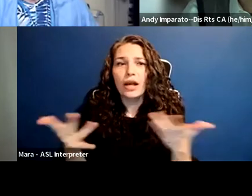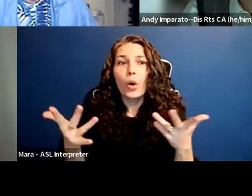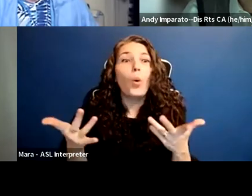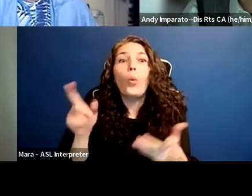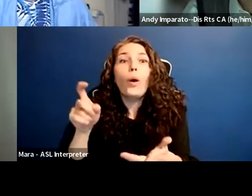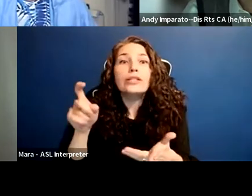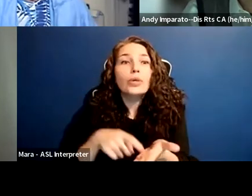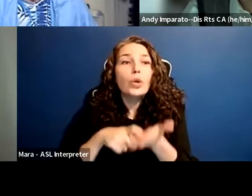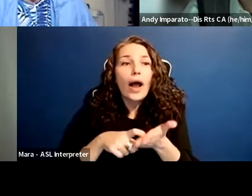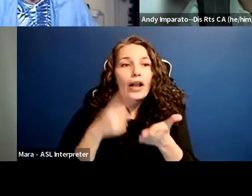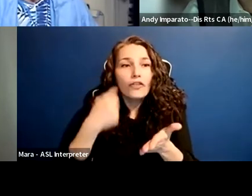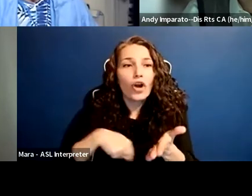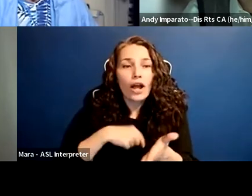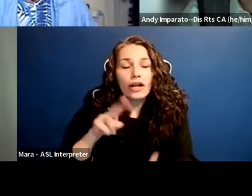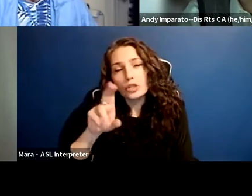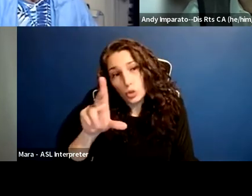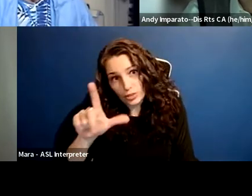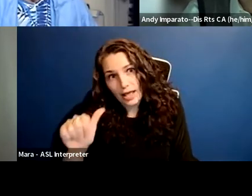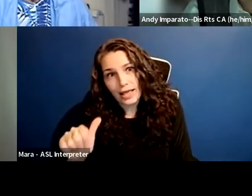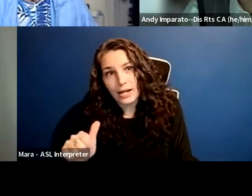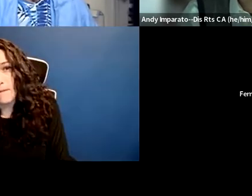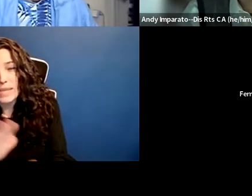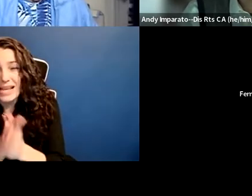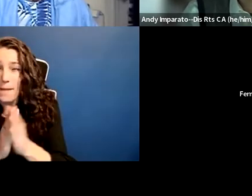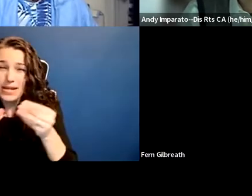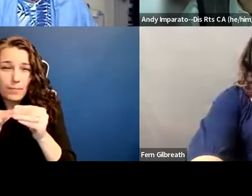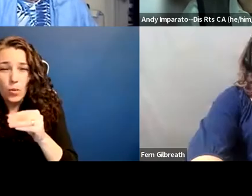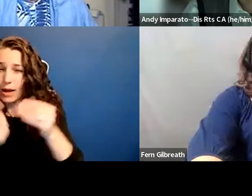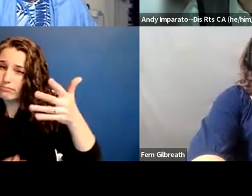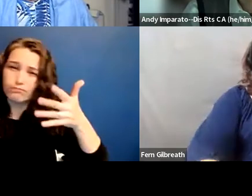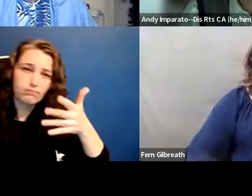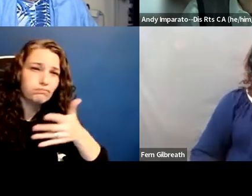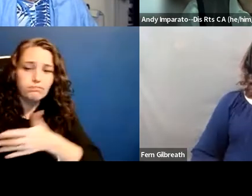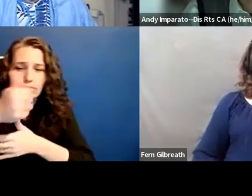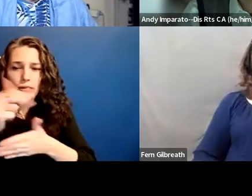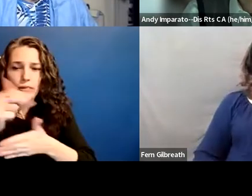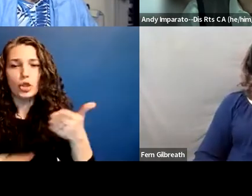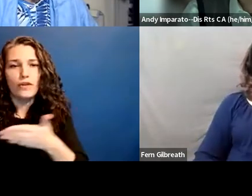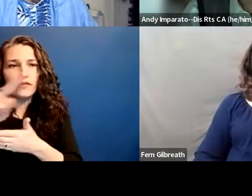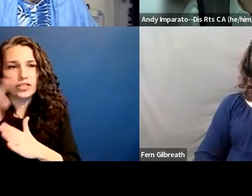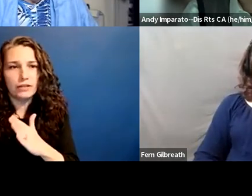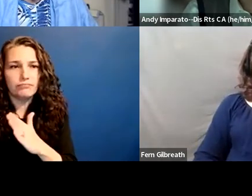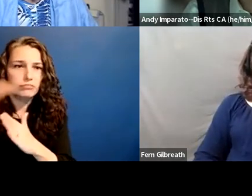Where are we, and where do you think we need to go to get there? I don't know that I can give you a complete report card,